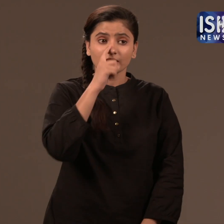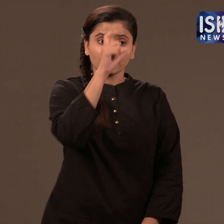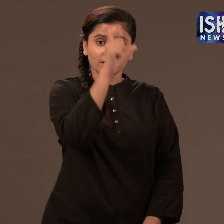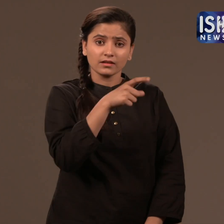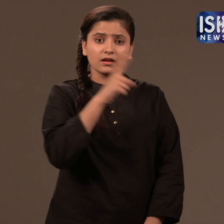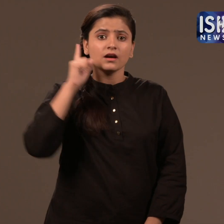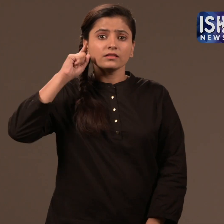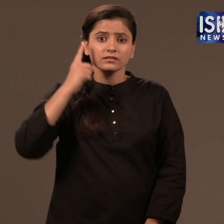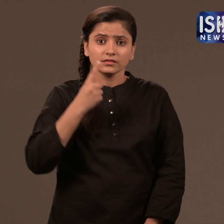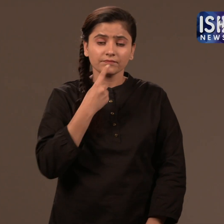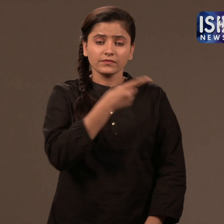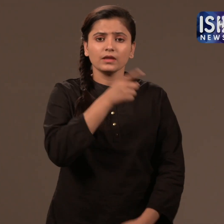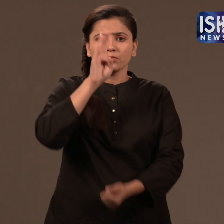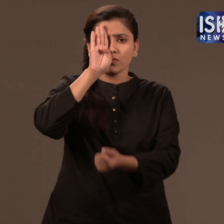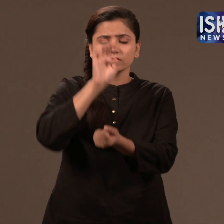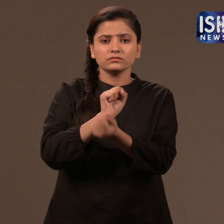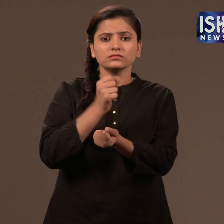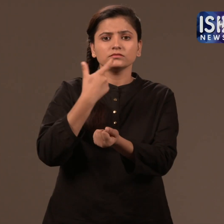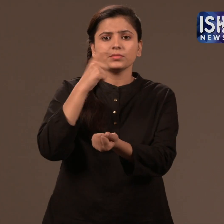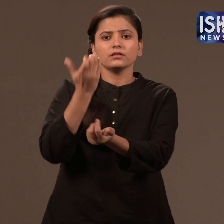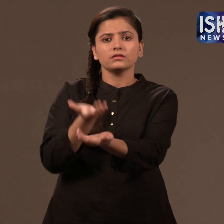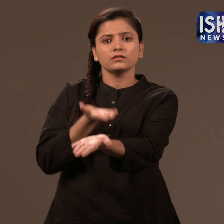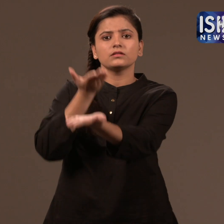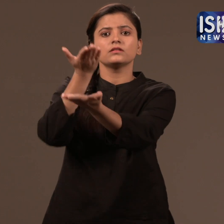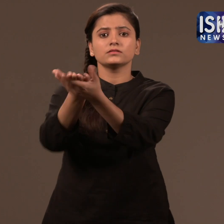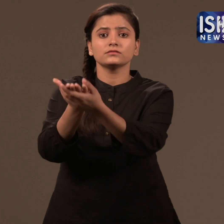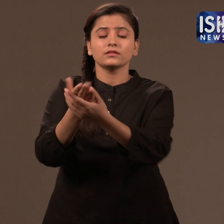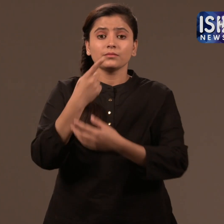A deaf woman went to lodge a police complaint